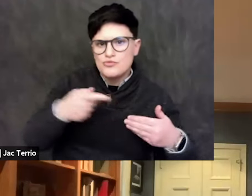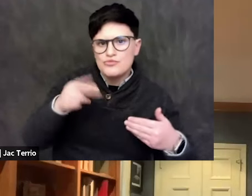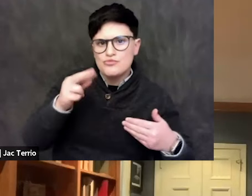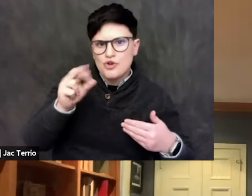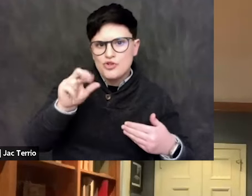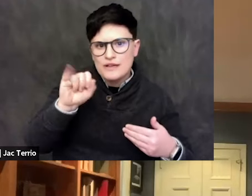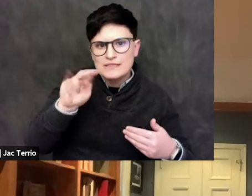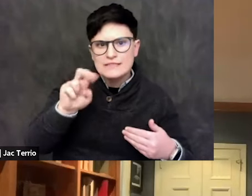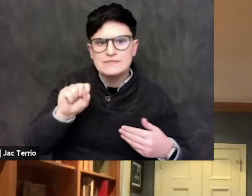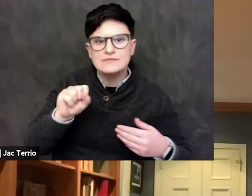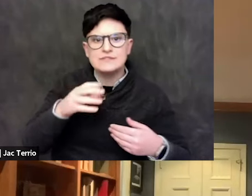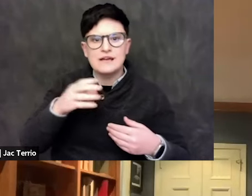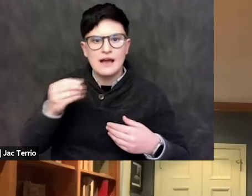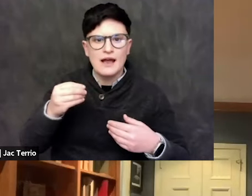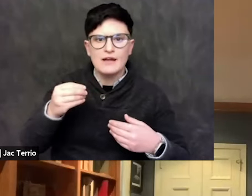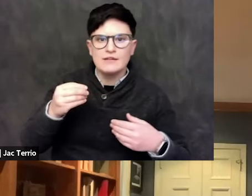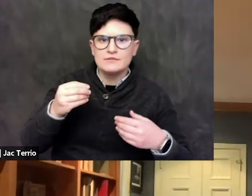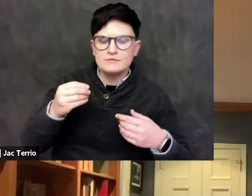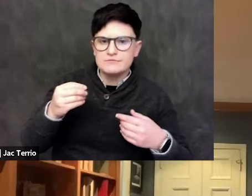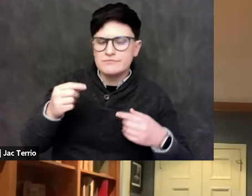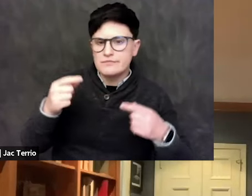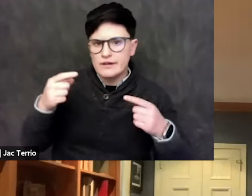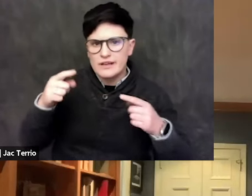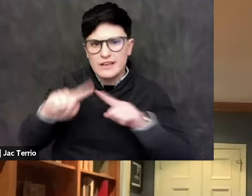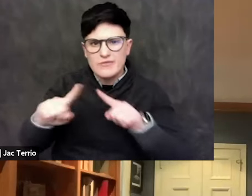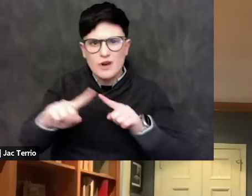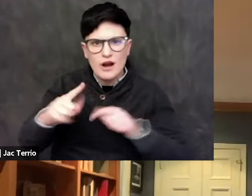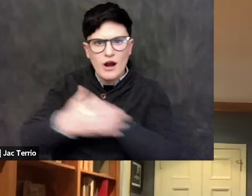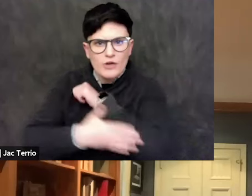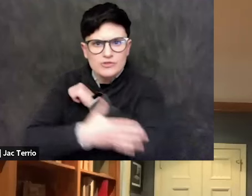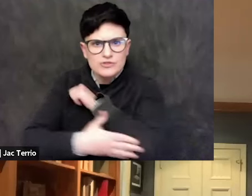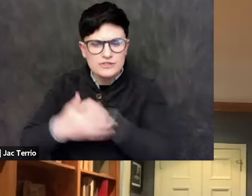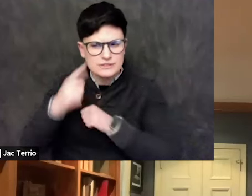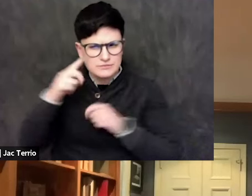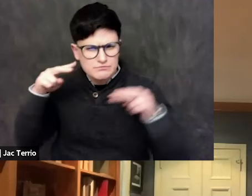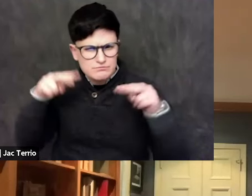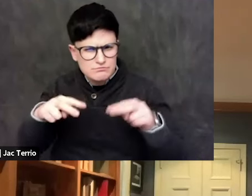and so forth said, "What's going on here?" And started to see this is a flip to